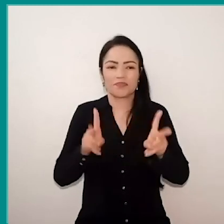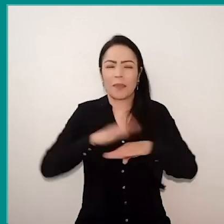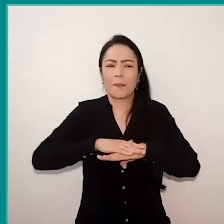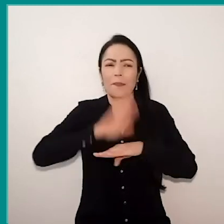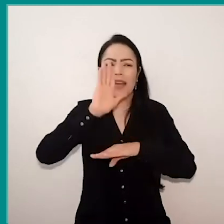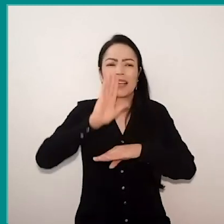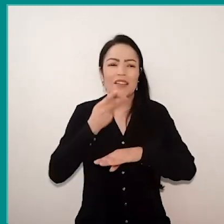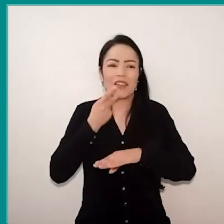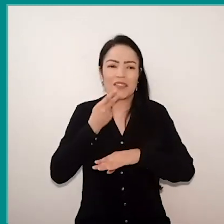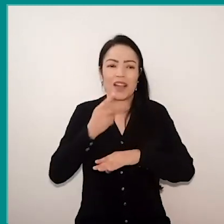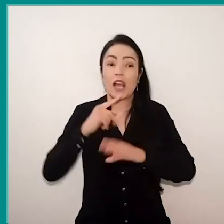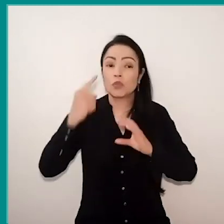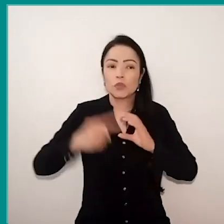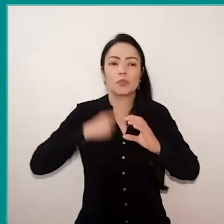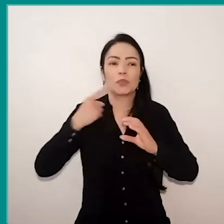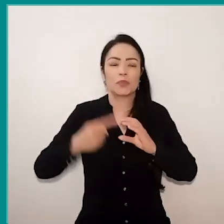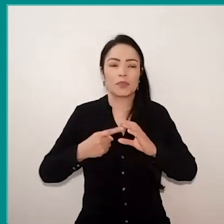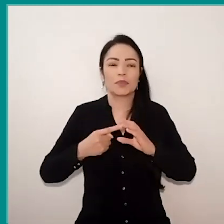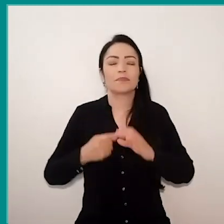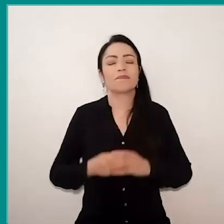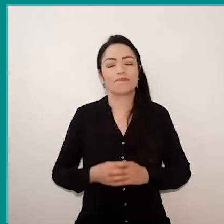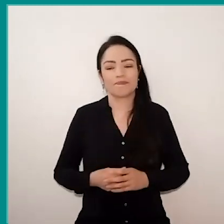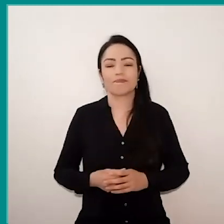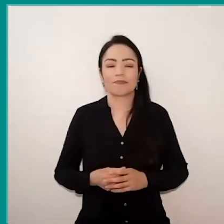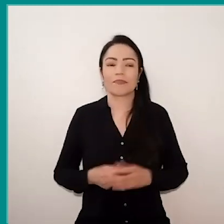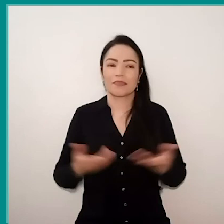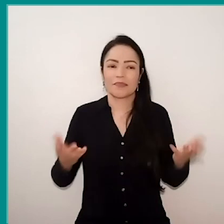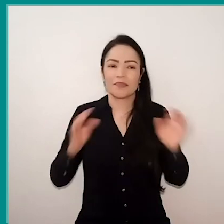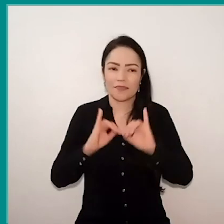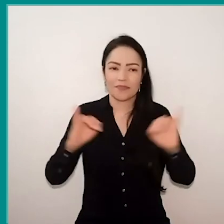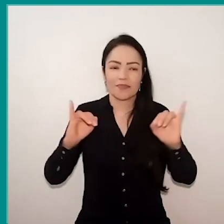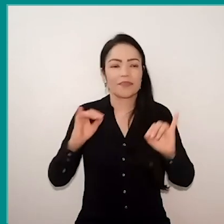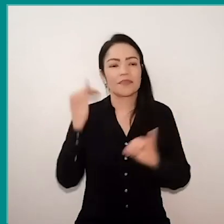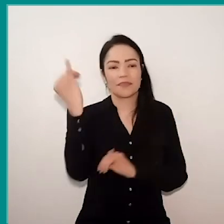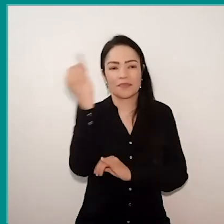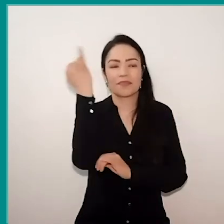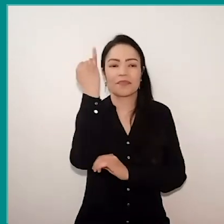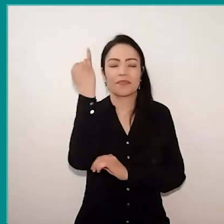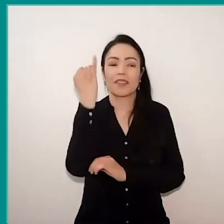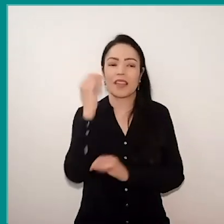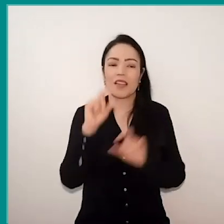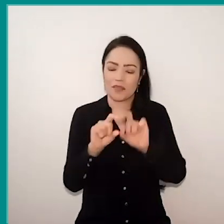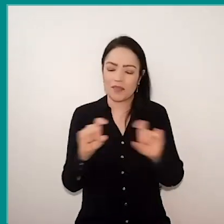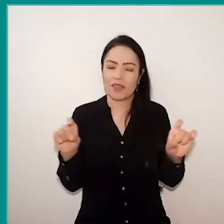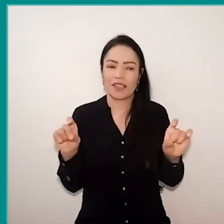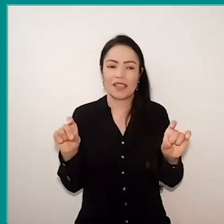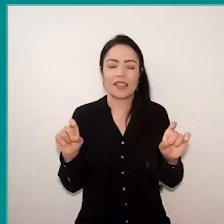in the world. I want to highlight here the importance one of his lines just for educators,